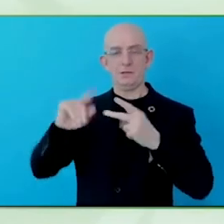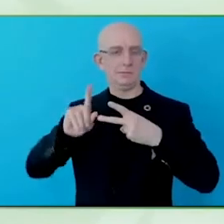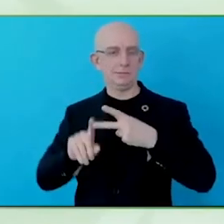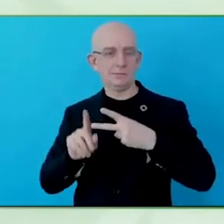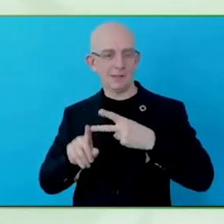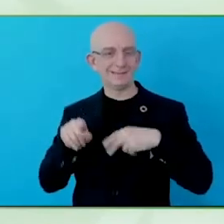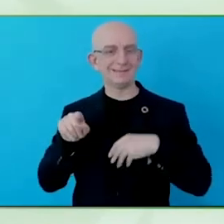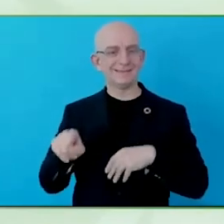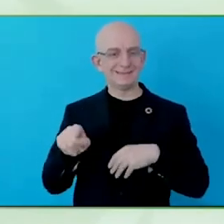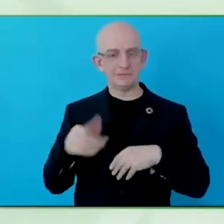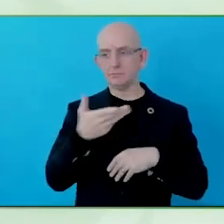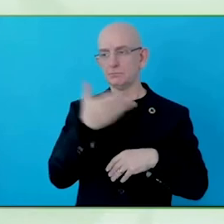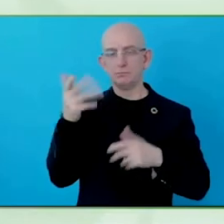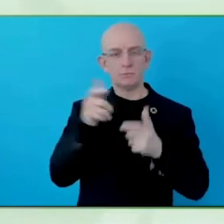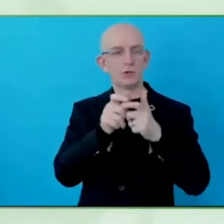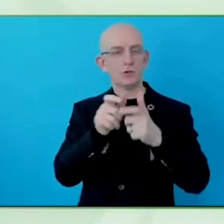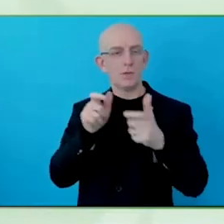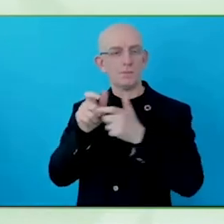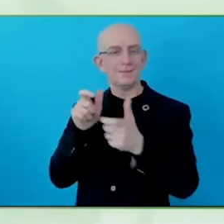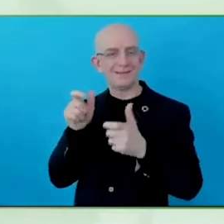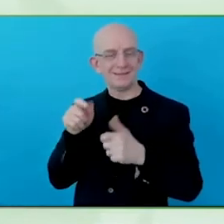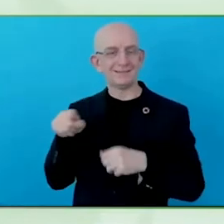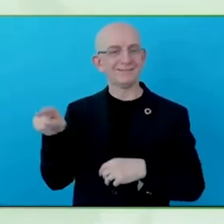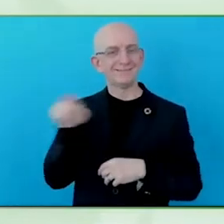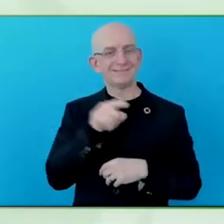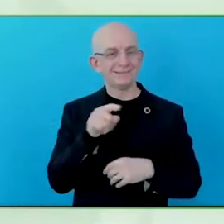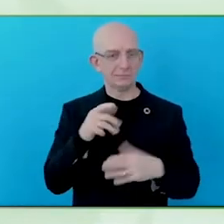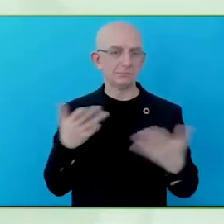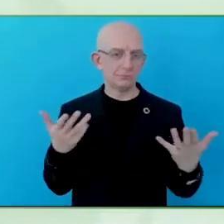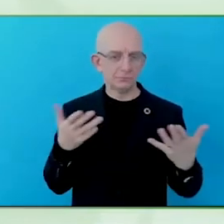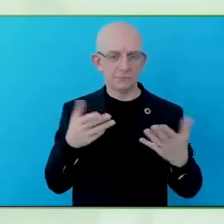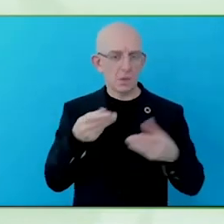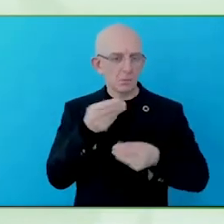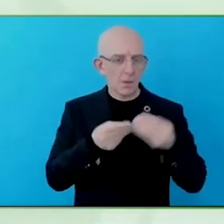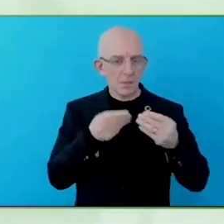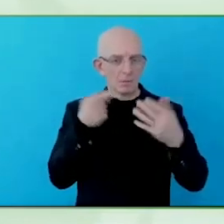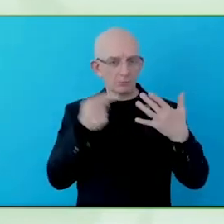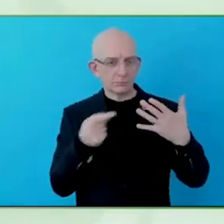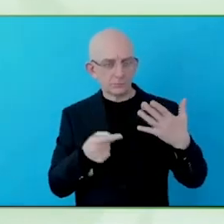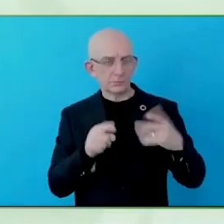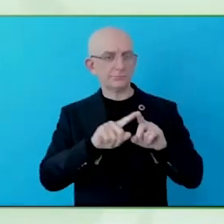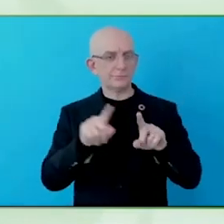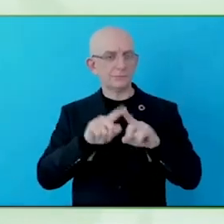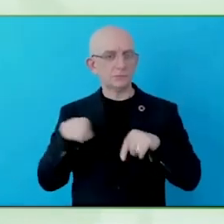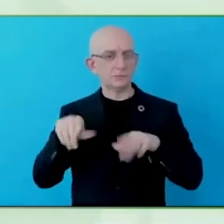should be responding to, by national leaders, we felt it was